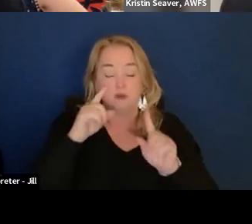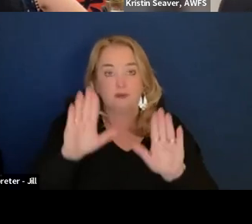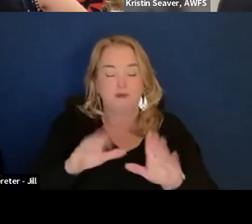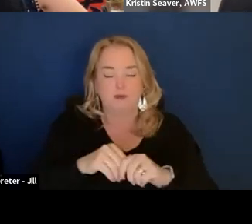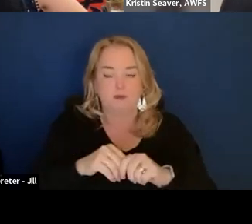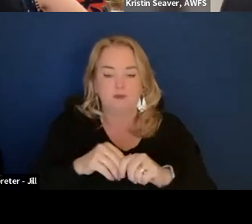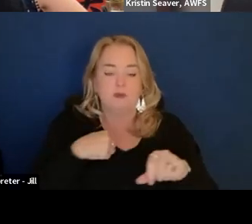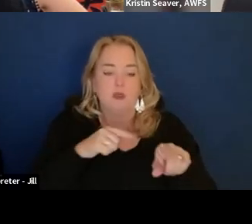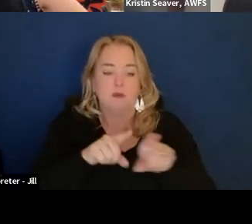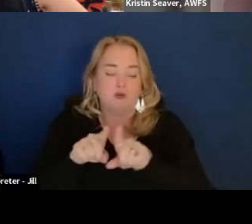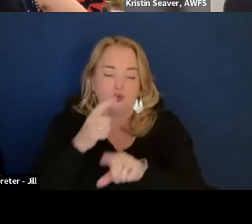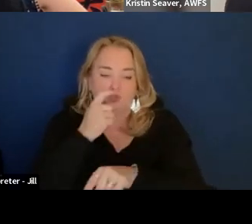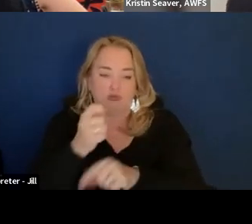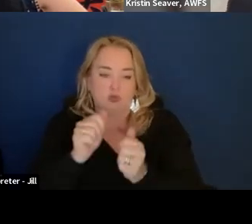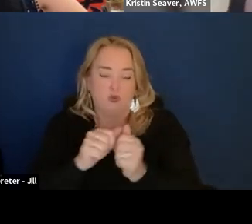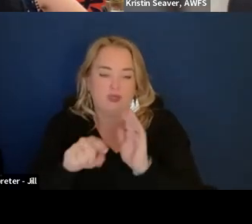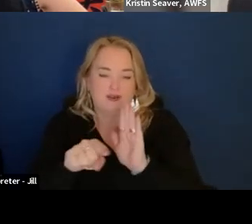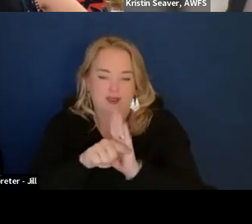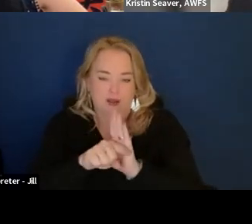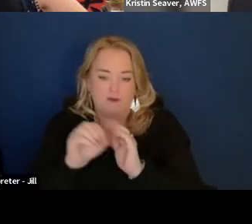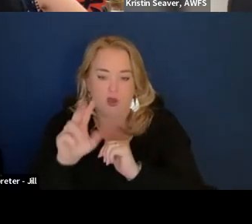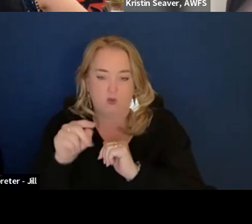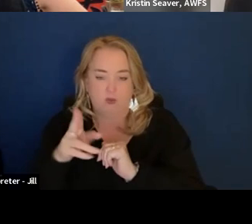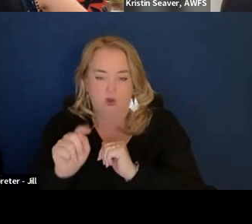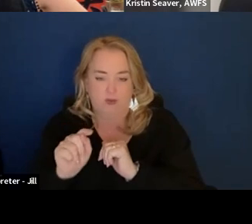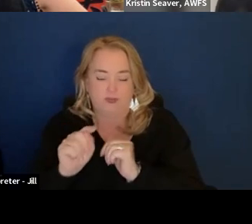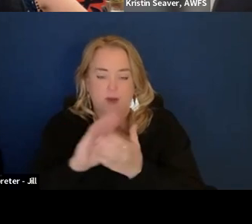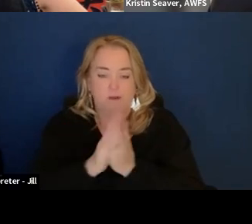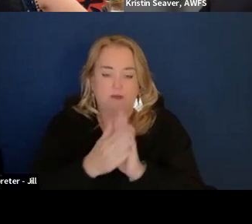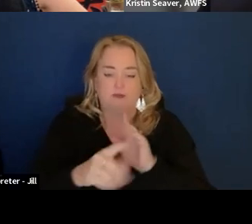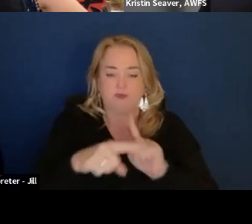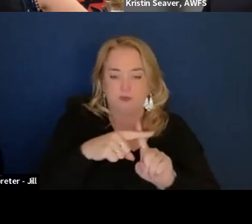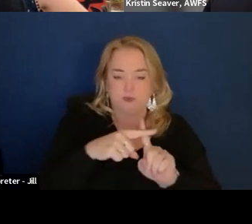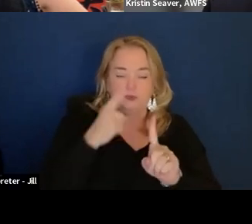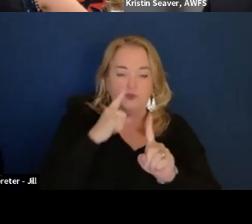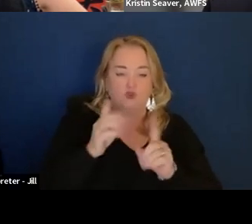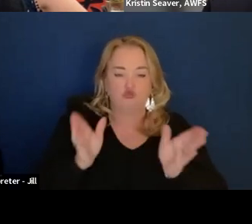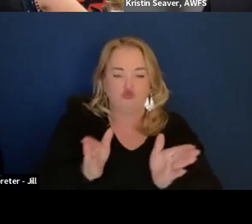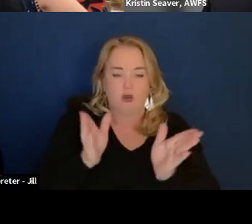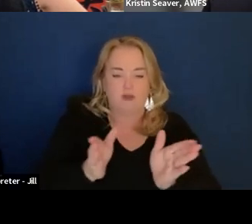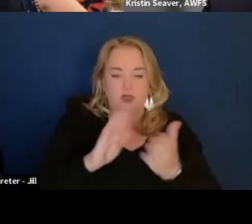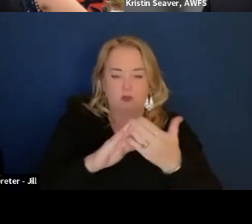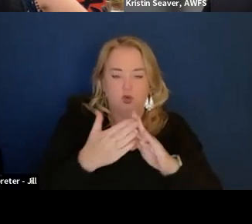I'm also interested in like the negative outputs, making them a positive for like driving the community to move toward this.